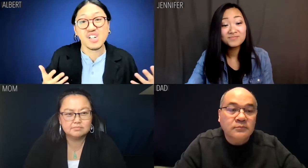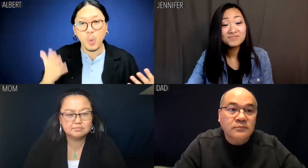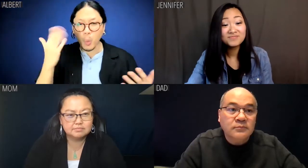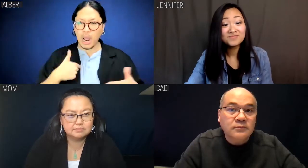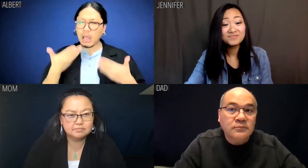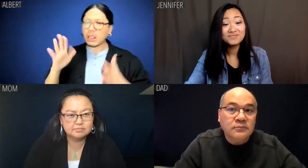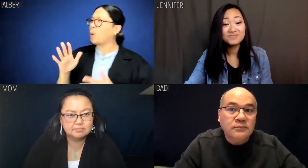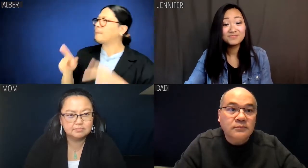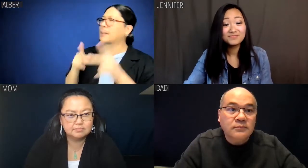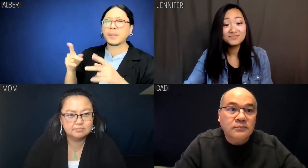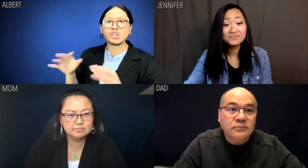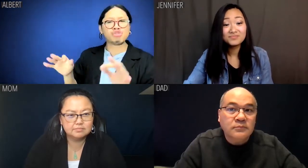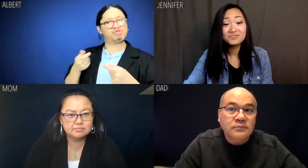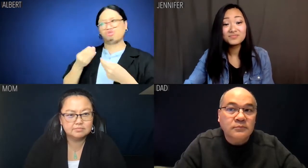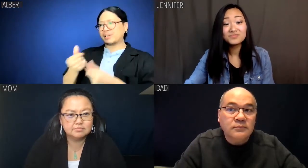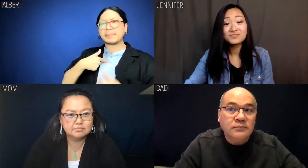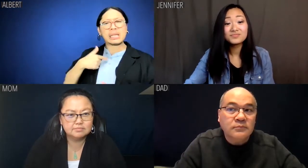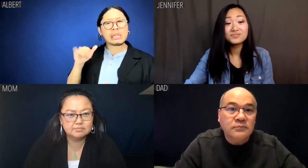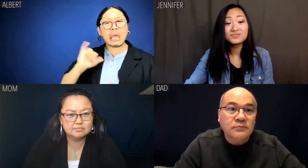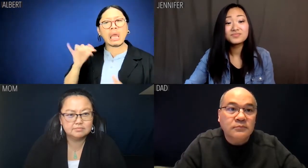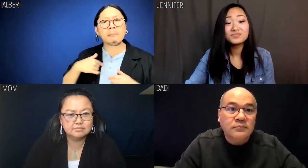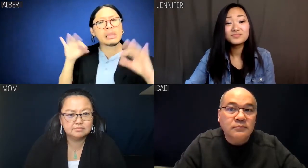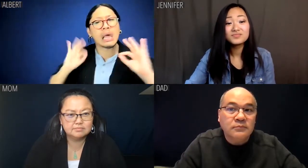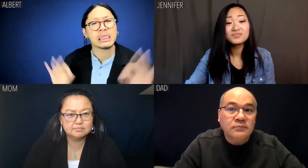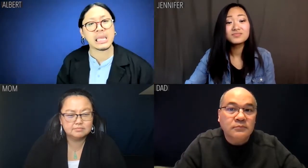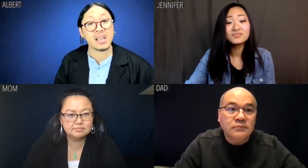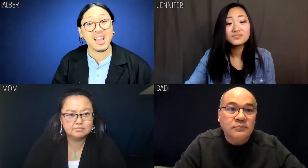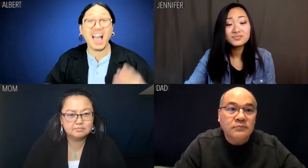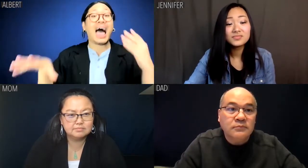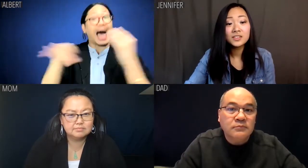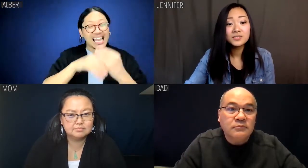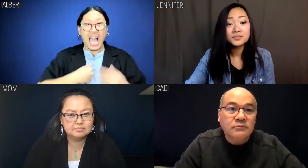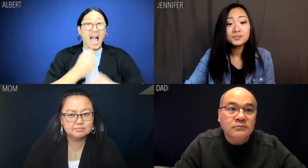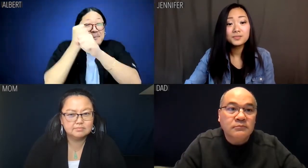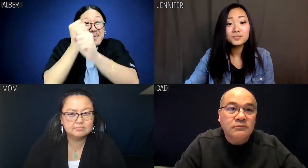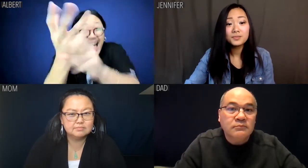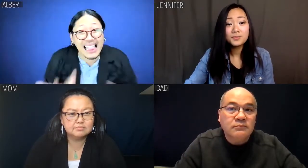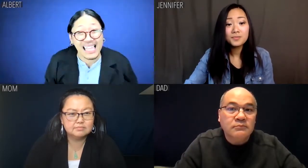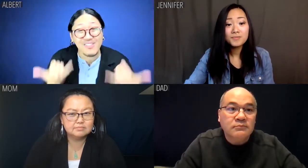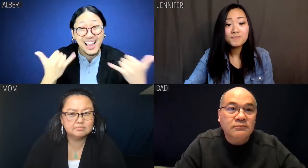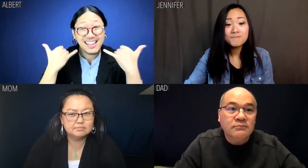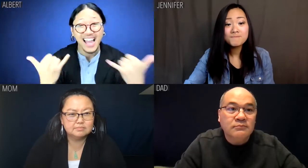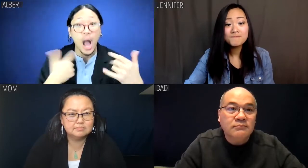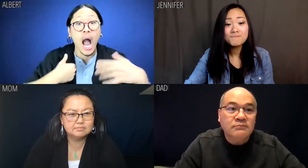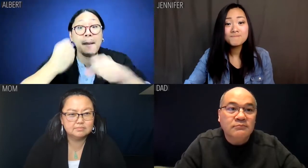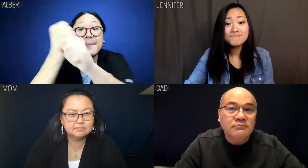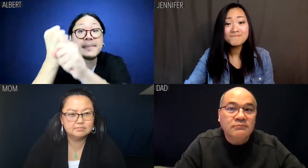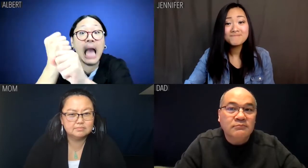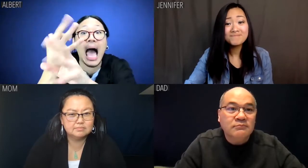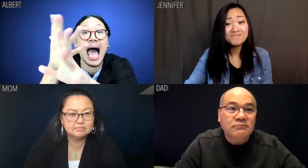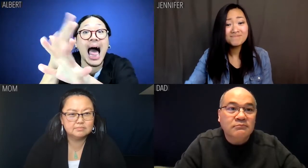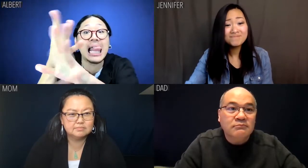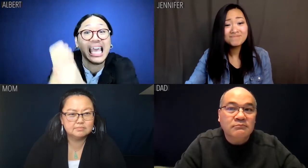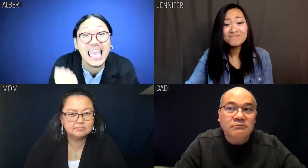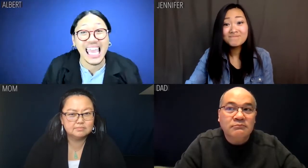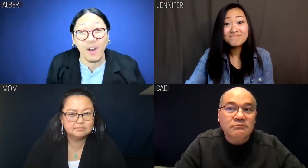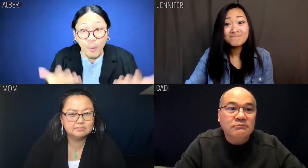And why do I let people treat me like a doormat? Plus I'm yelling right now! I'm yelling!